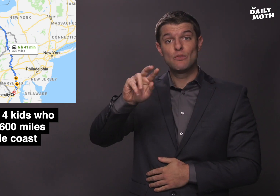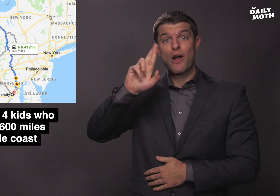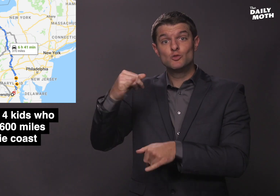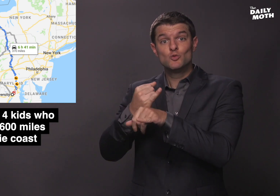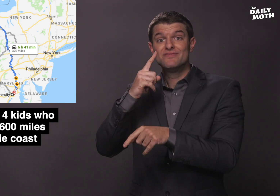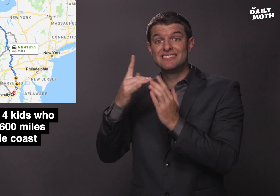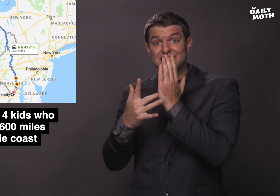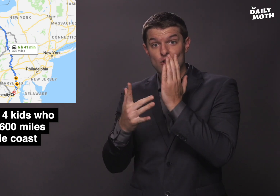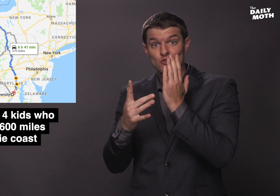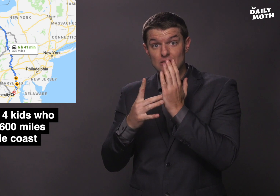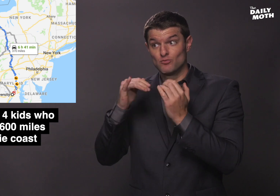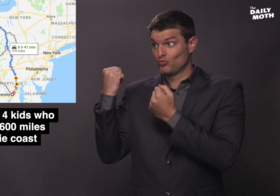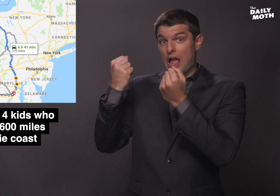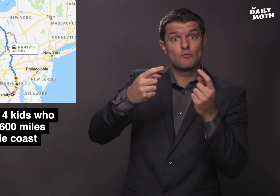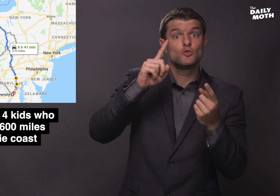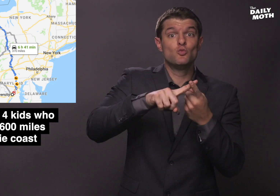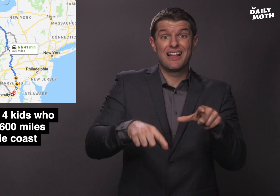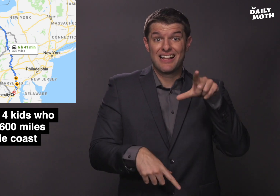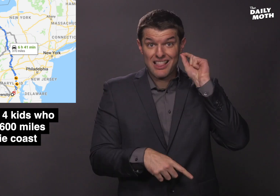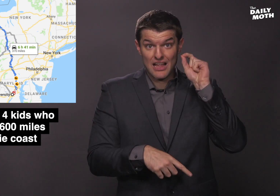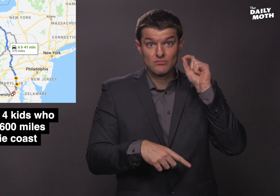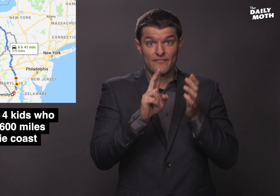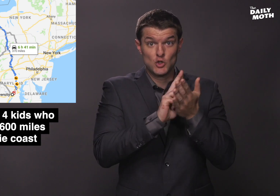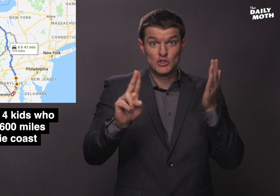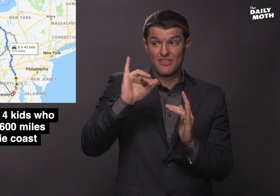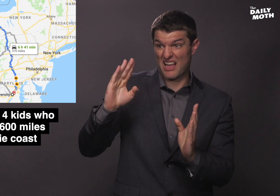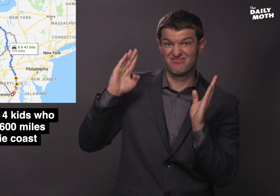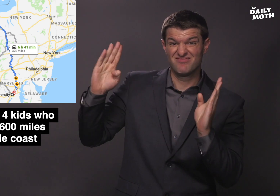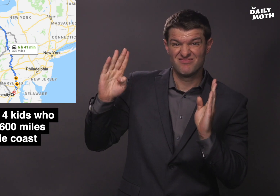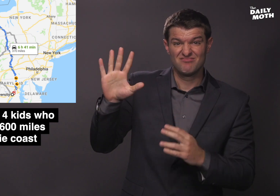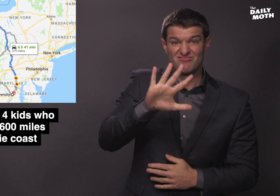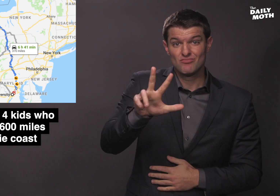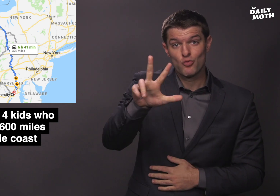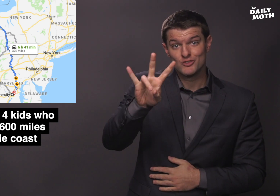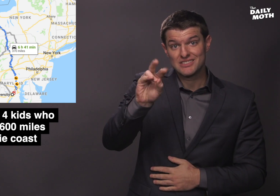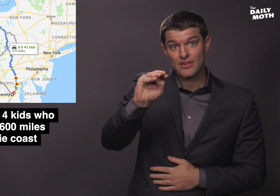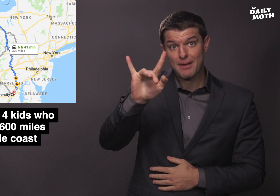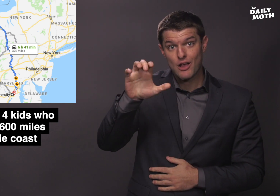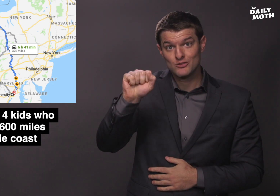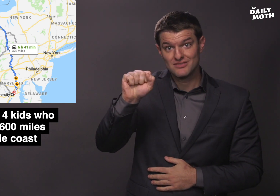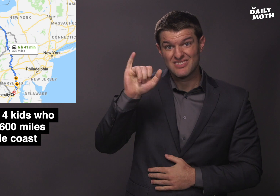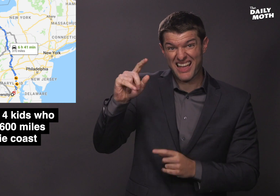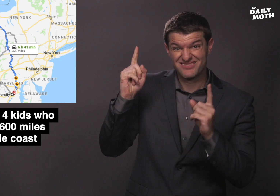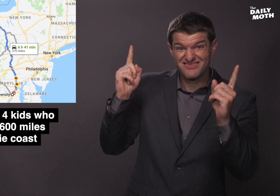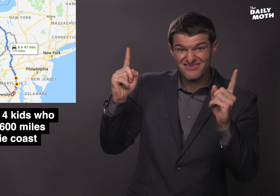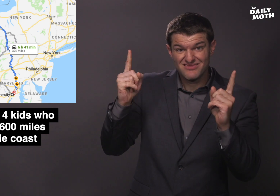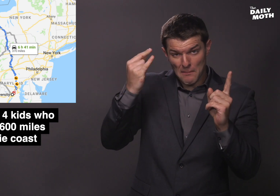Technology to Gallaudet University is 370 miles long.